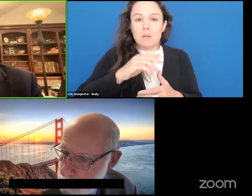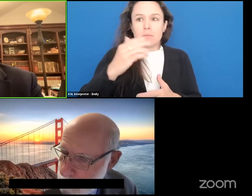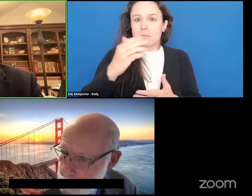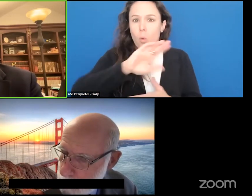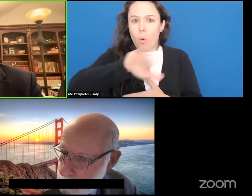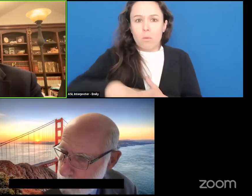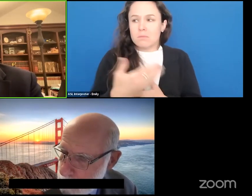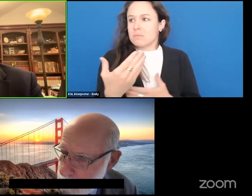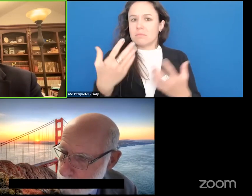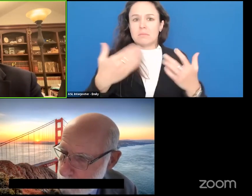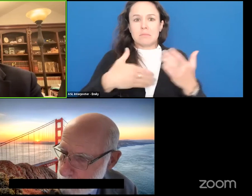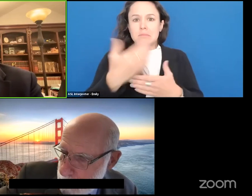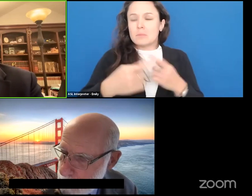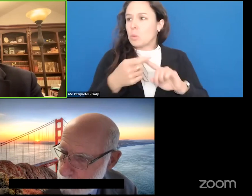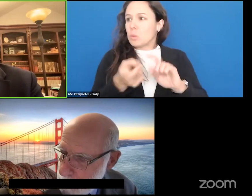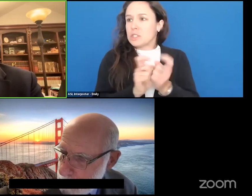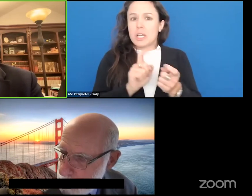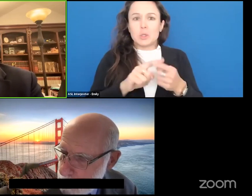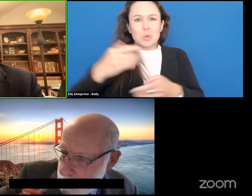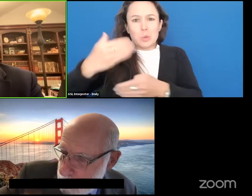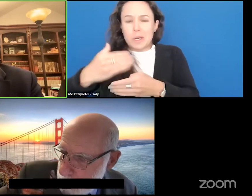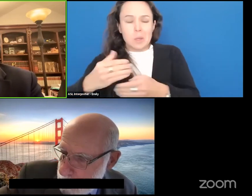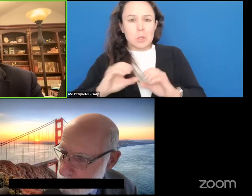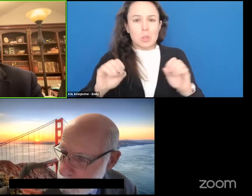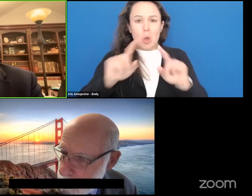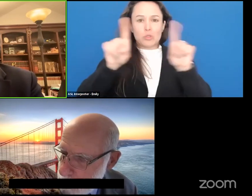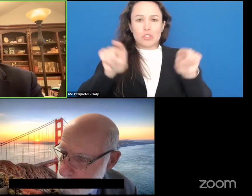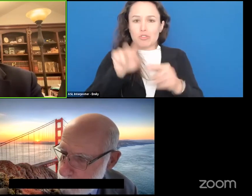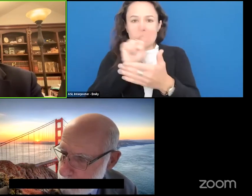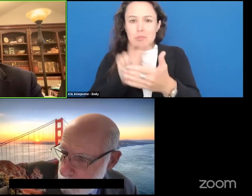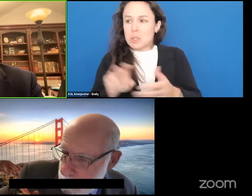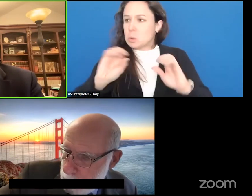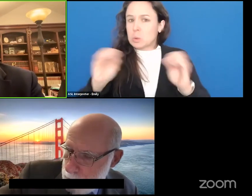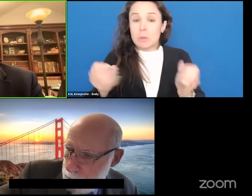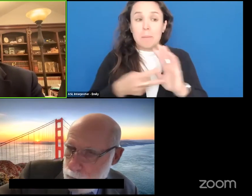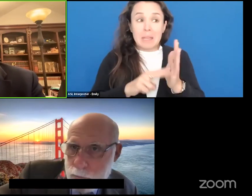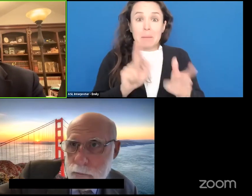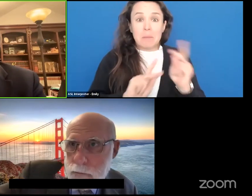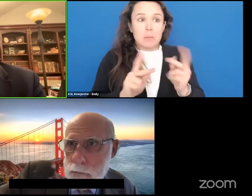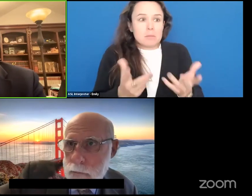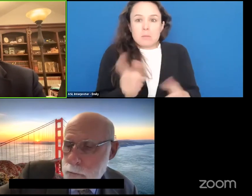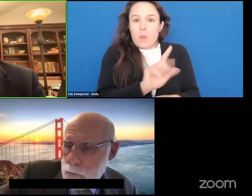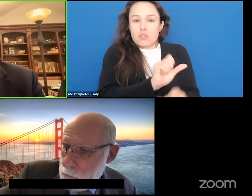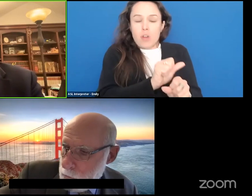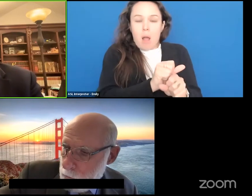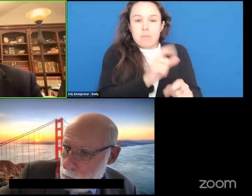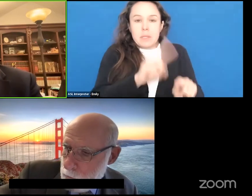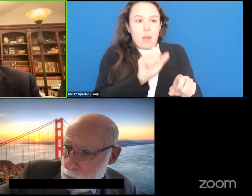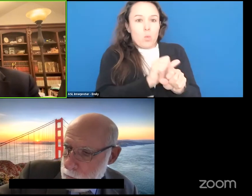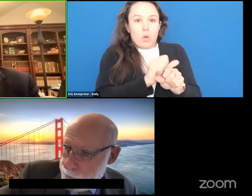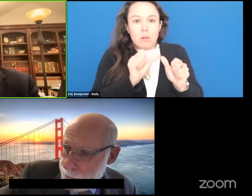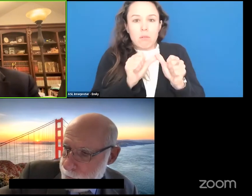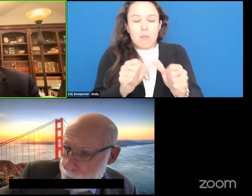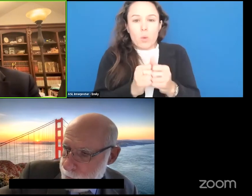We didn't have screen readers in place and literally people lost their jobs because we